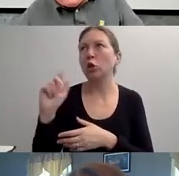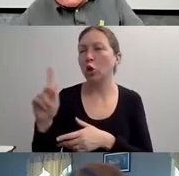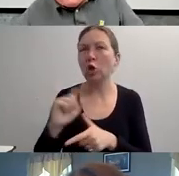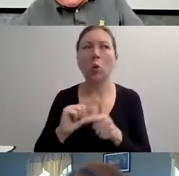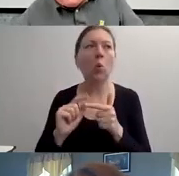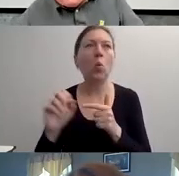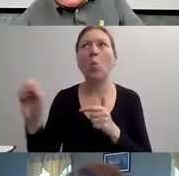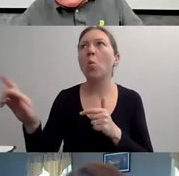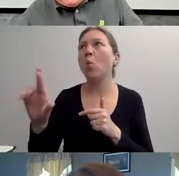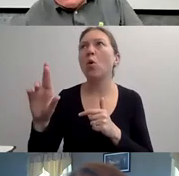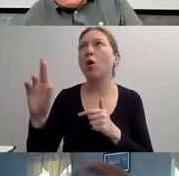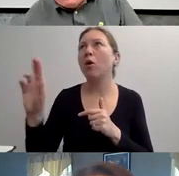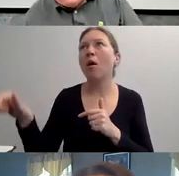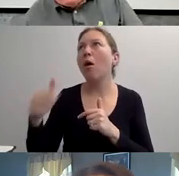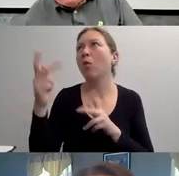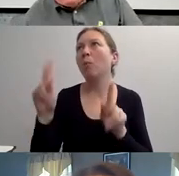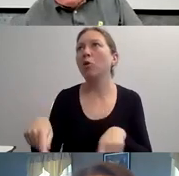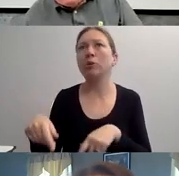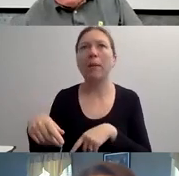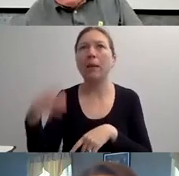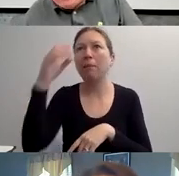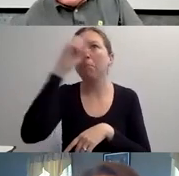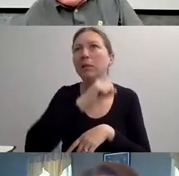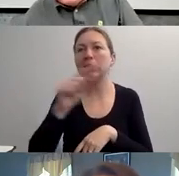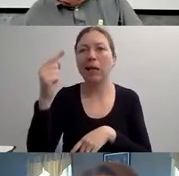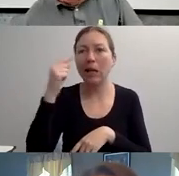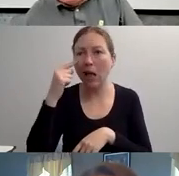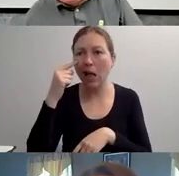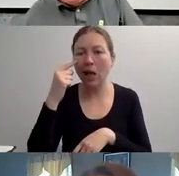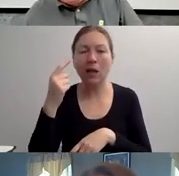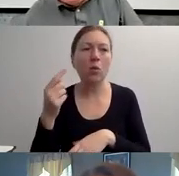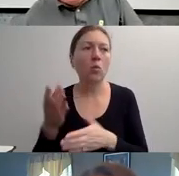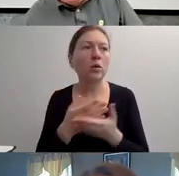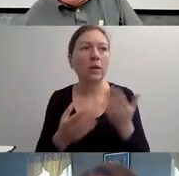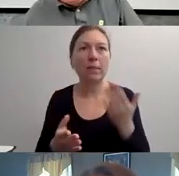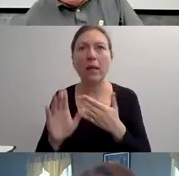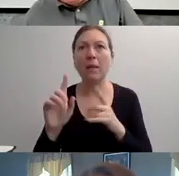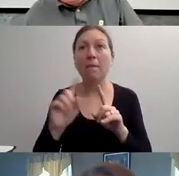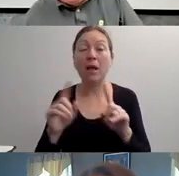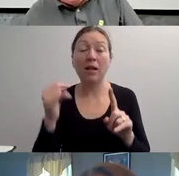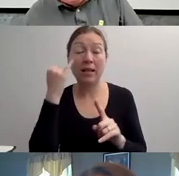TO COMMIT SUICIDE BECAUSE THEY DON'T WANT TO BE A BURDEN ON THEIR FAMILY OR SOCIETY.